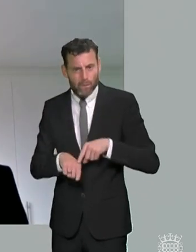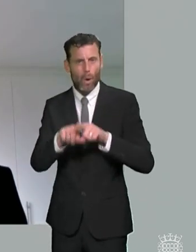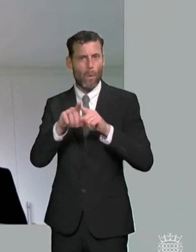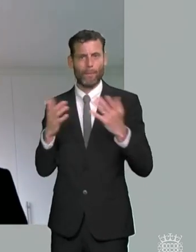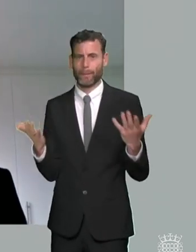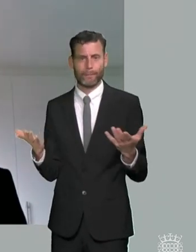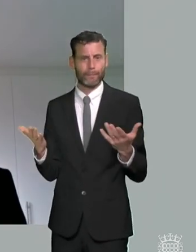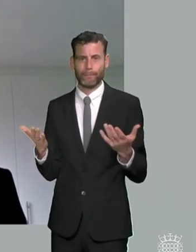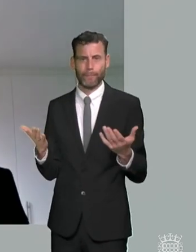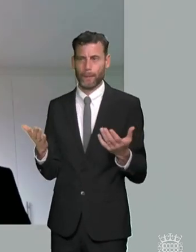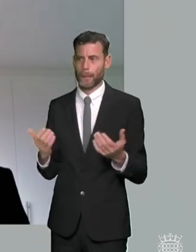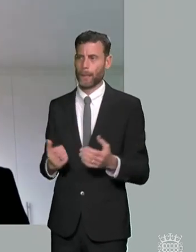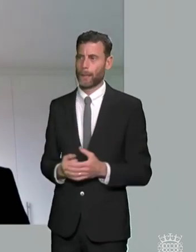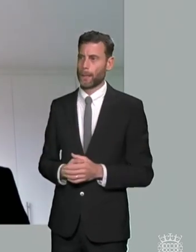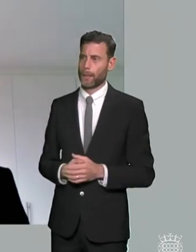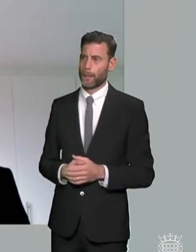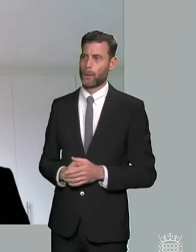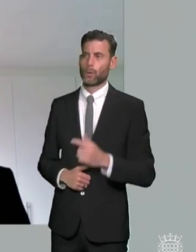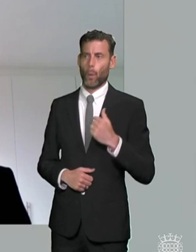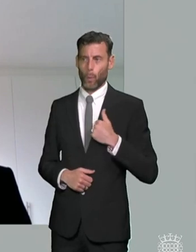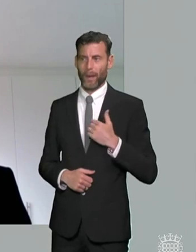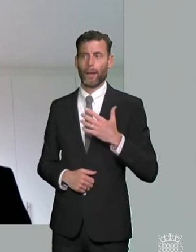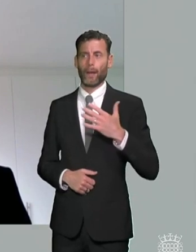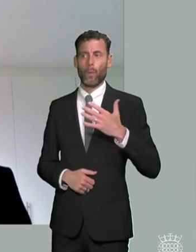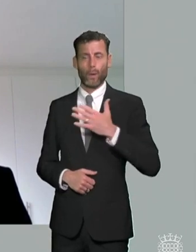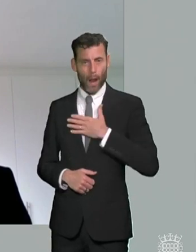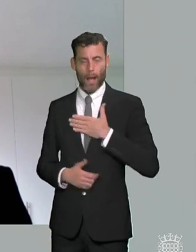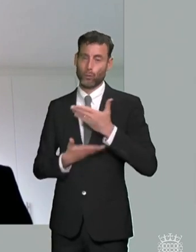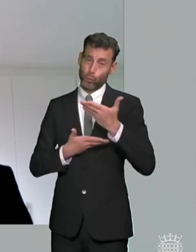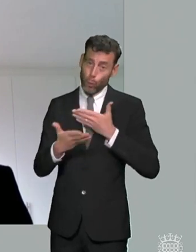um certainly we would um be very willing to engage with the department to talk about how we